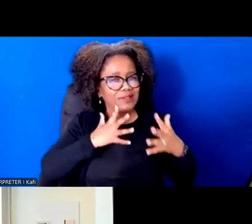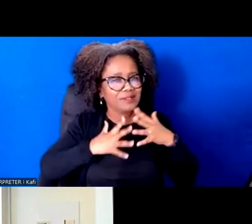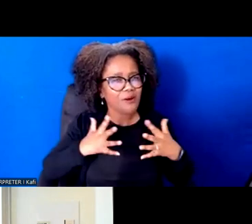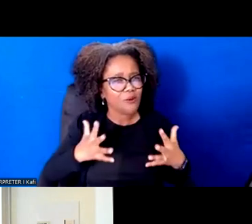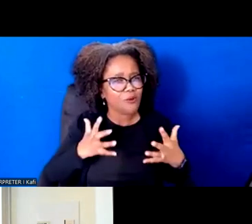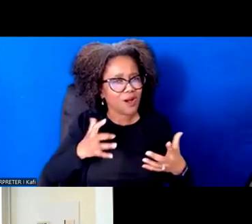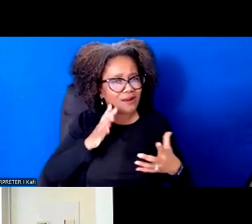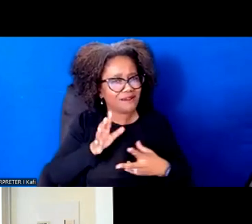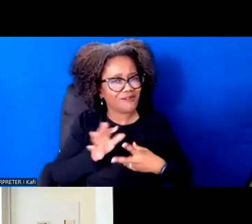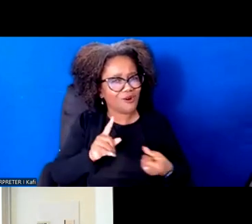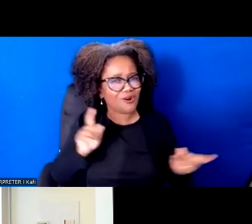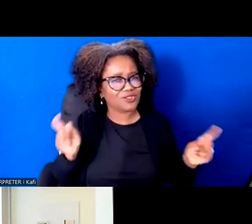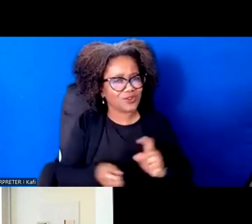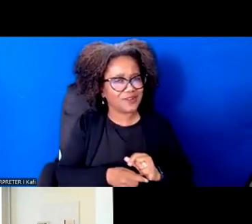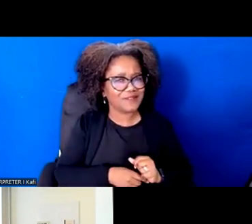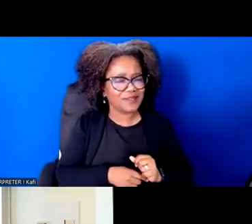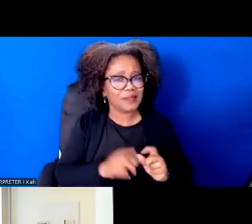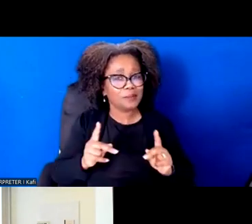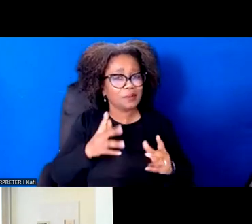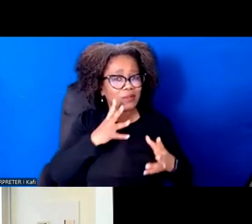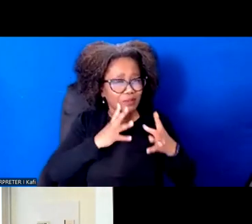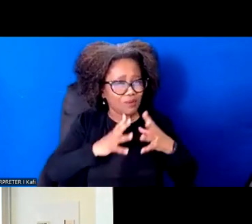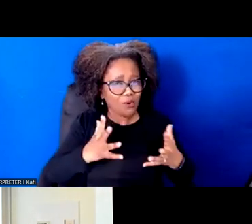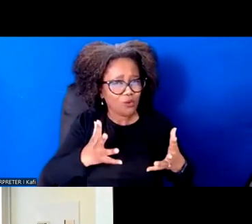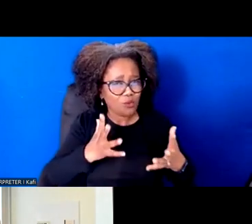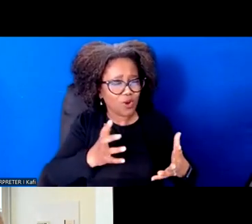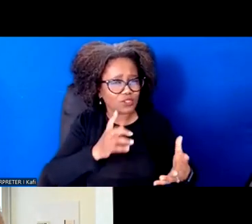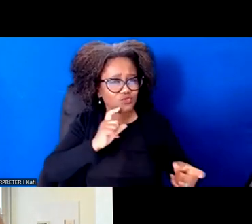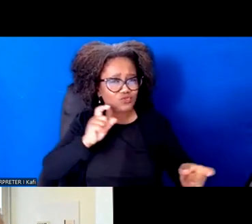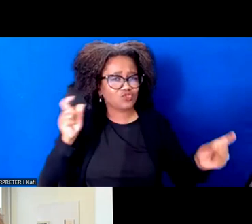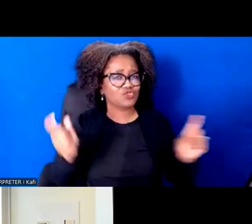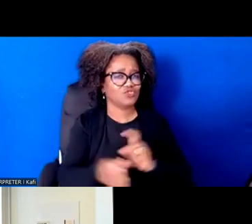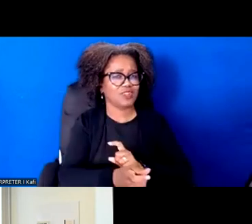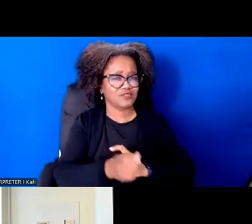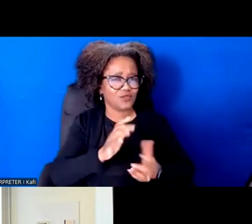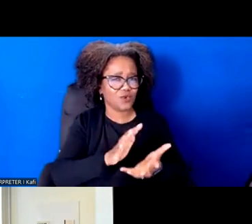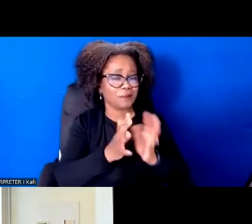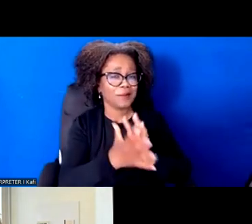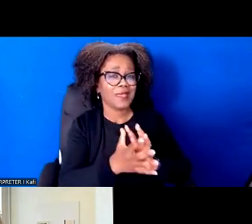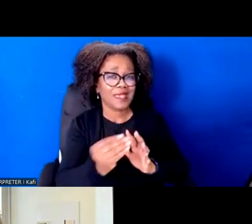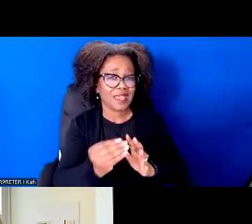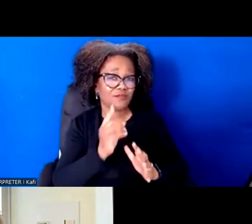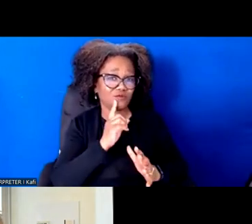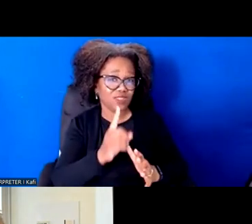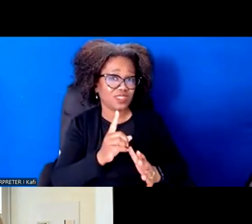People are hungry to tackle, transform and anti-black racism.